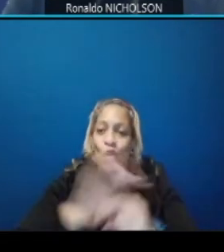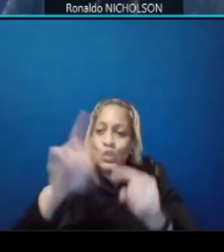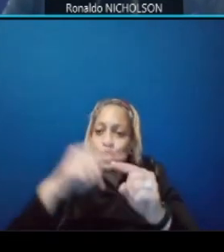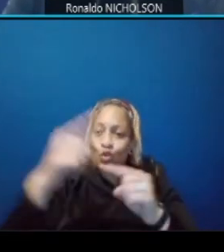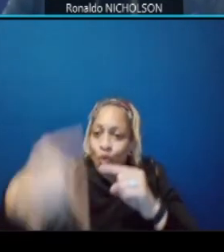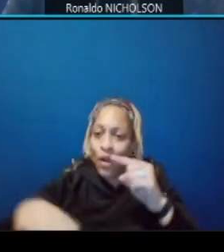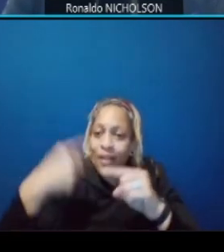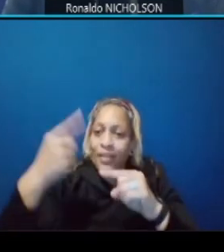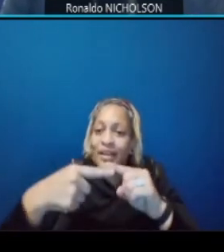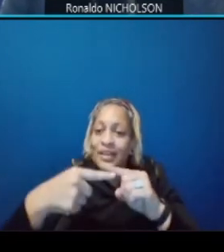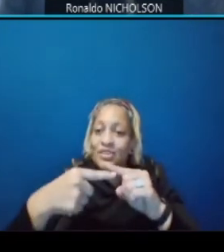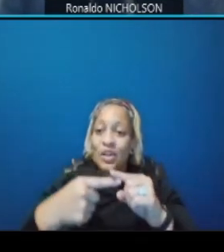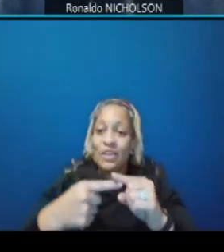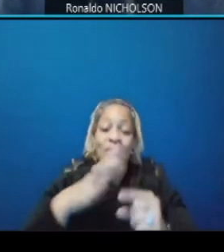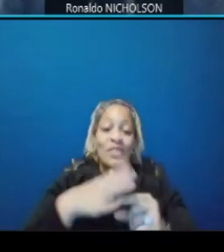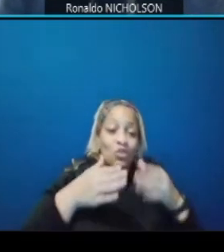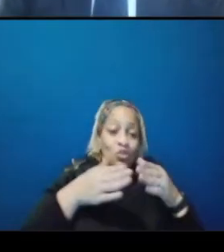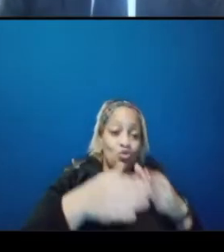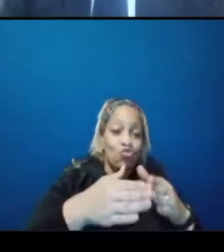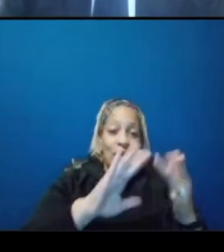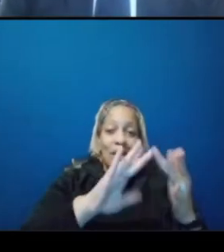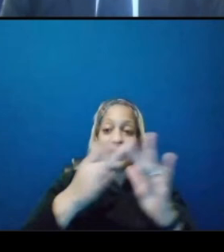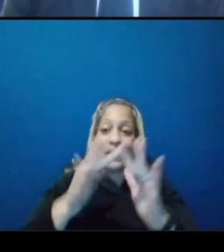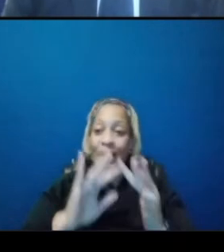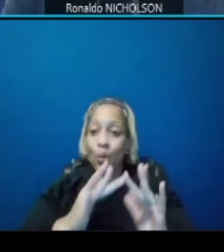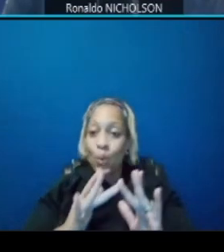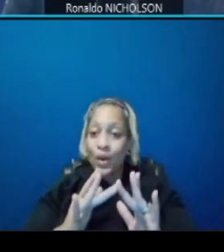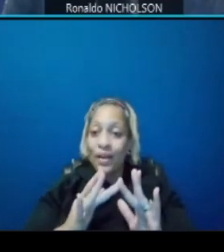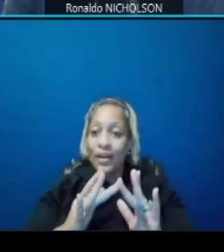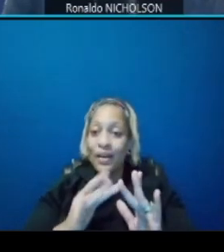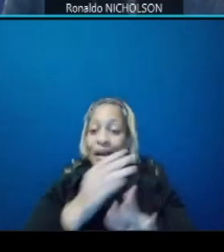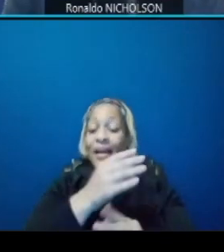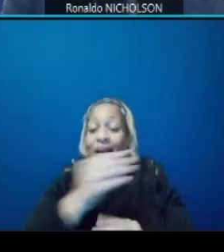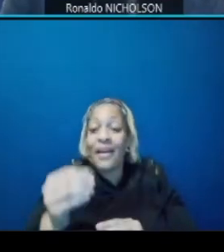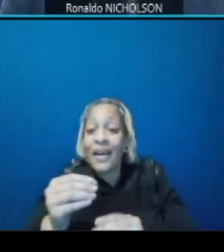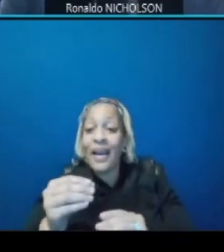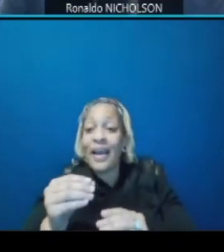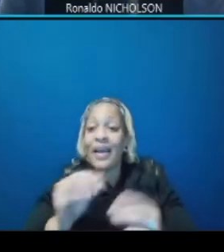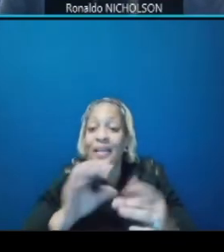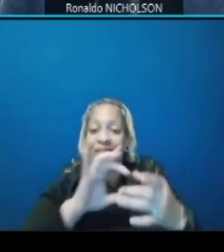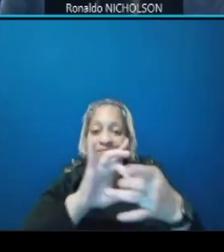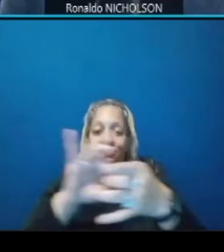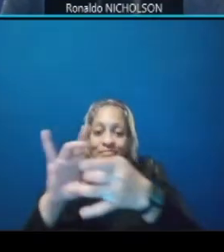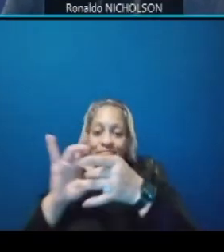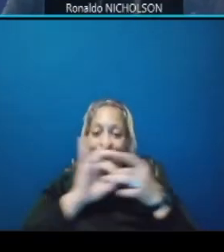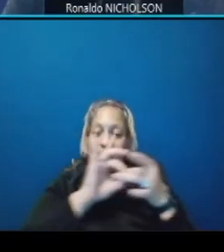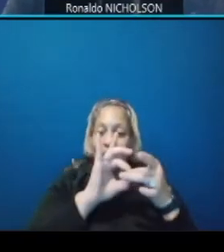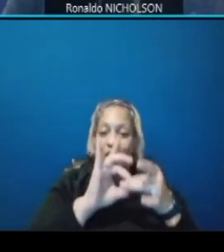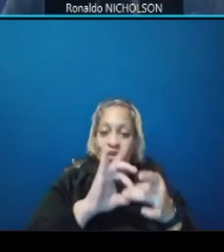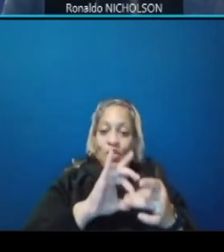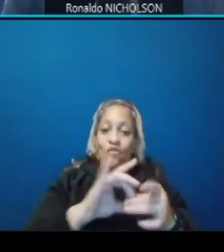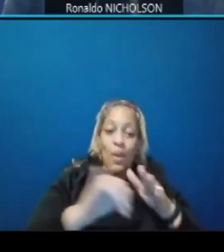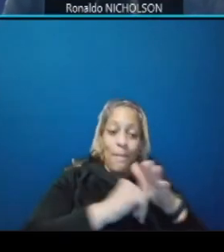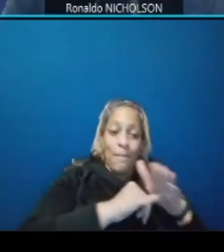the street network again the connections between metro rail metro bus and streetcar